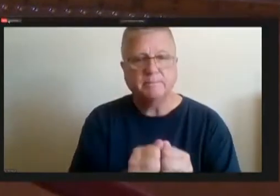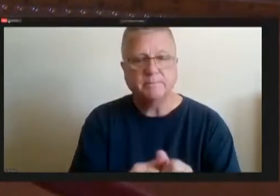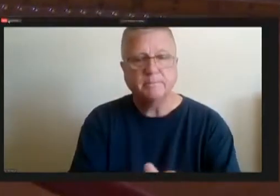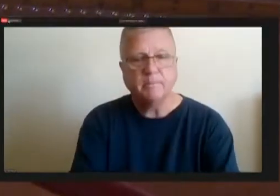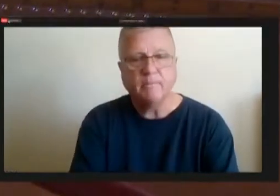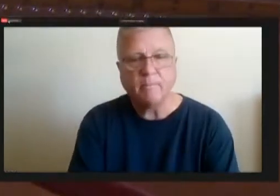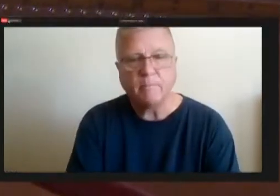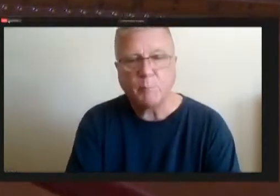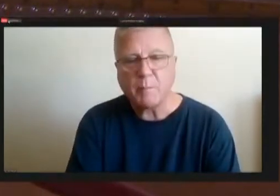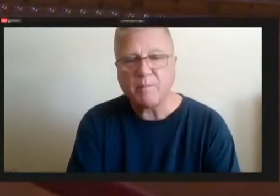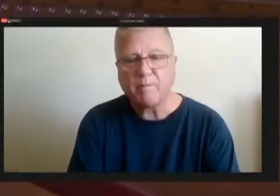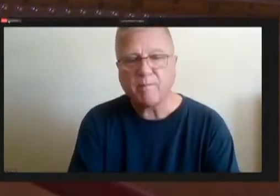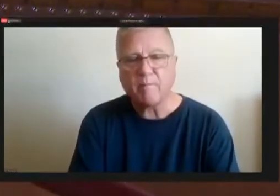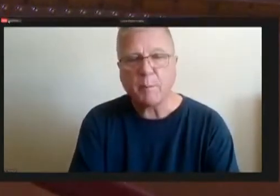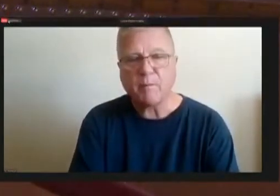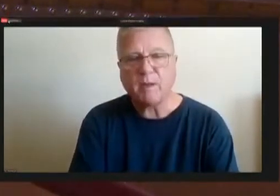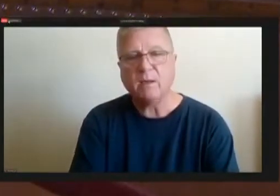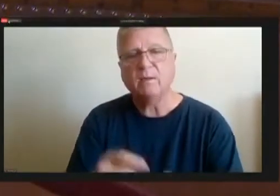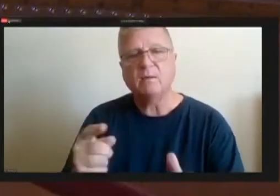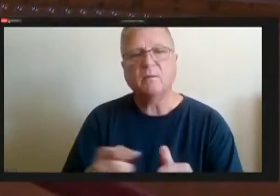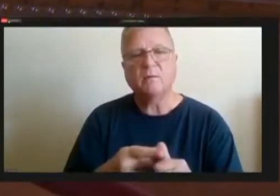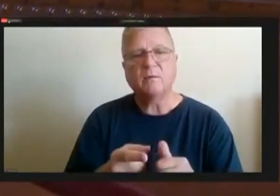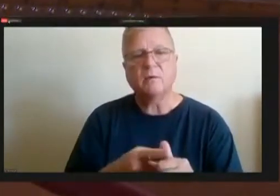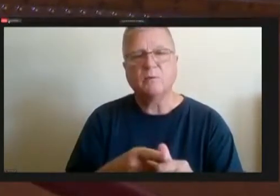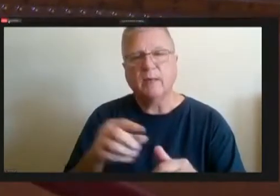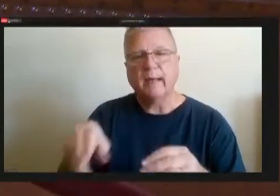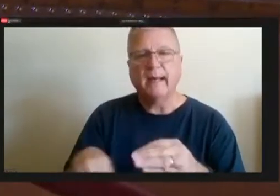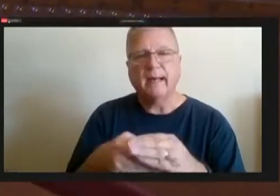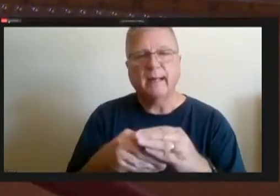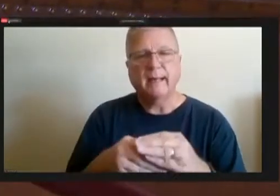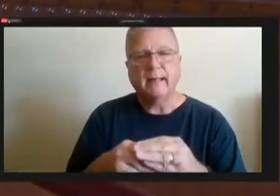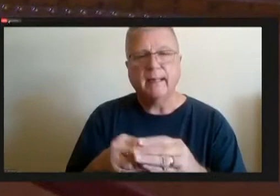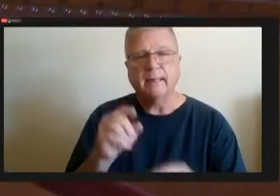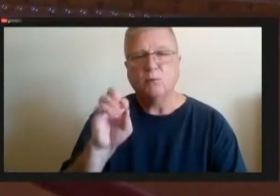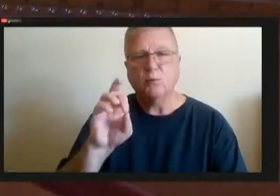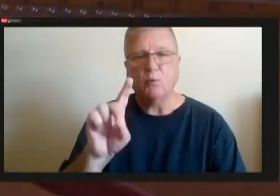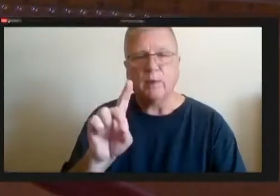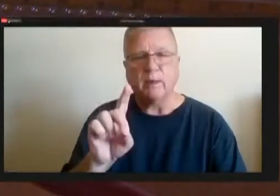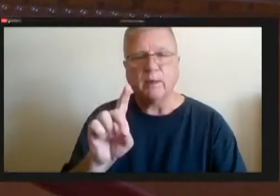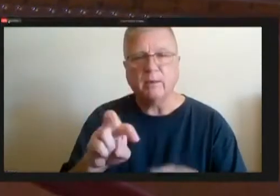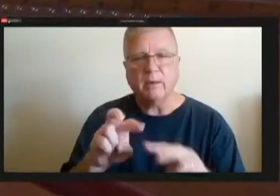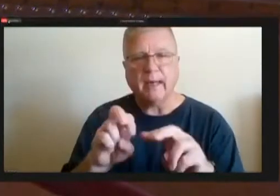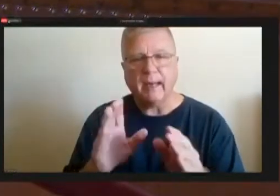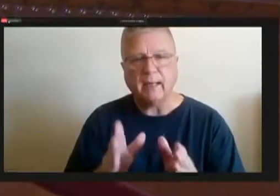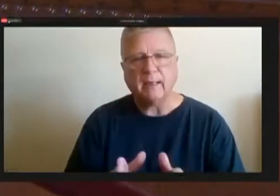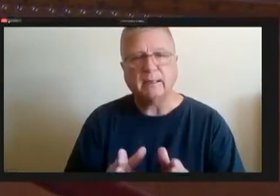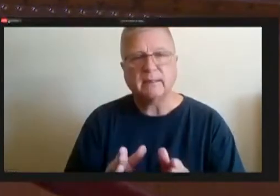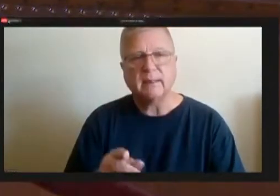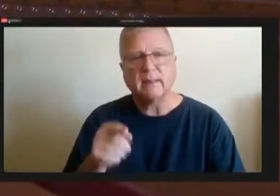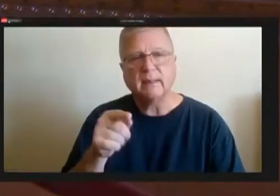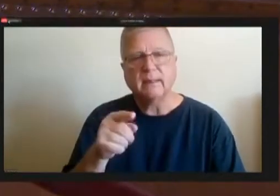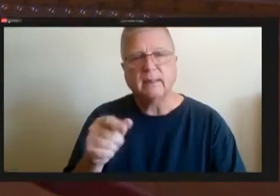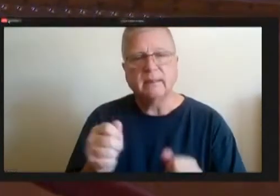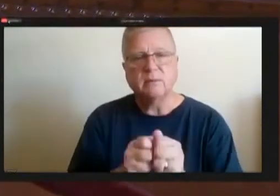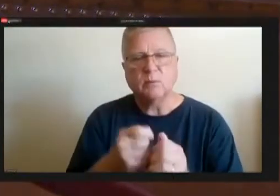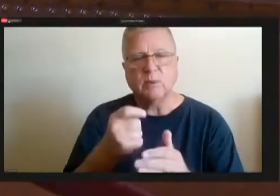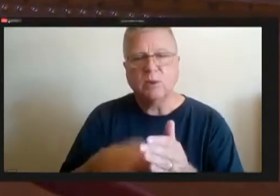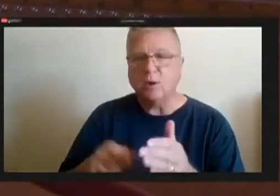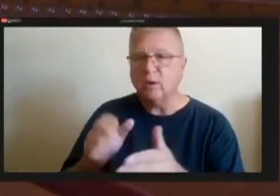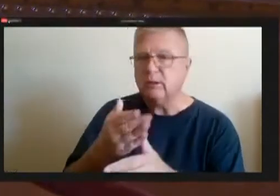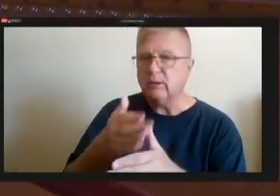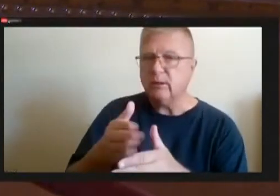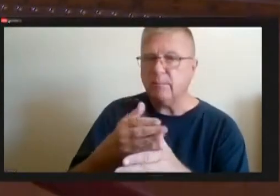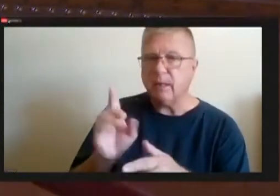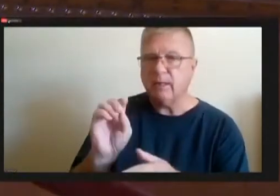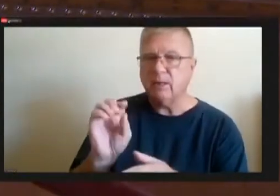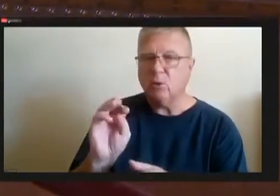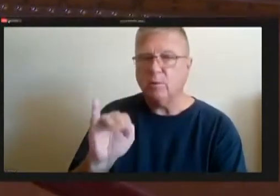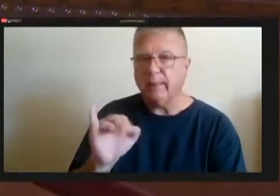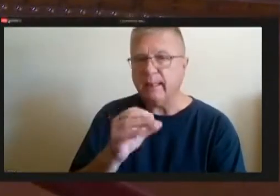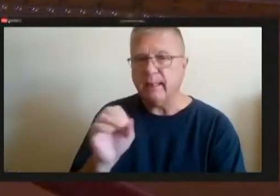The first one, as a record analysts, and this is with cost shared by WDPWNPL Hi which of